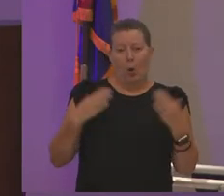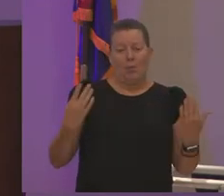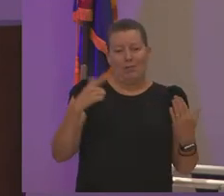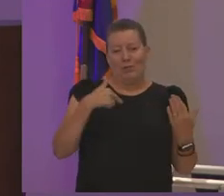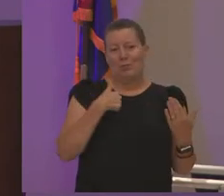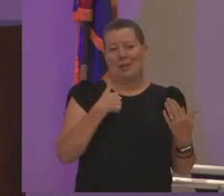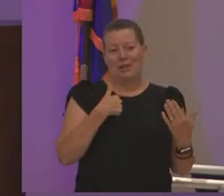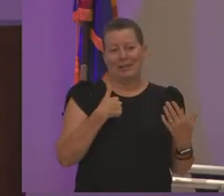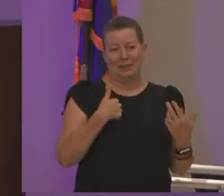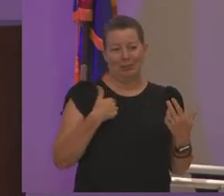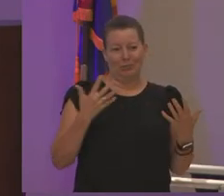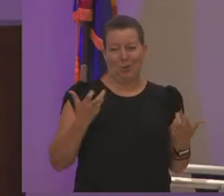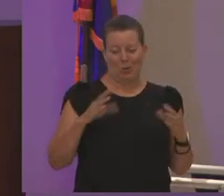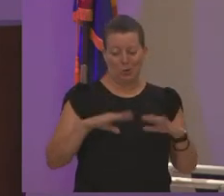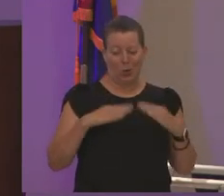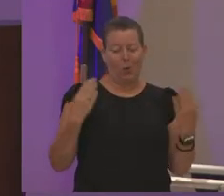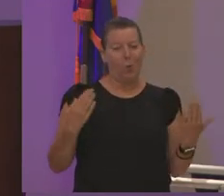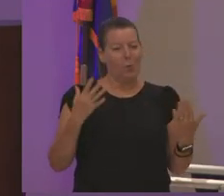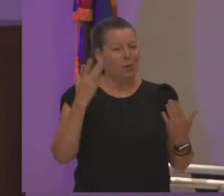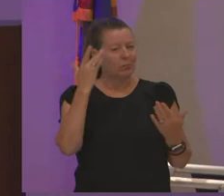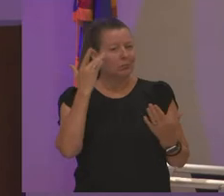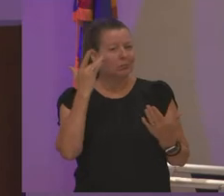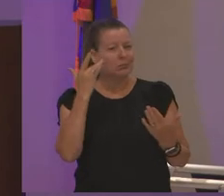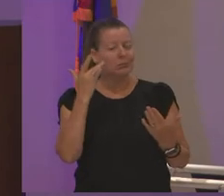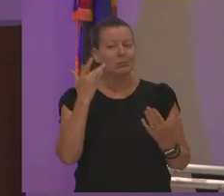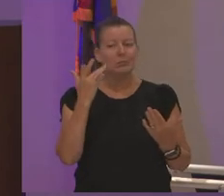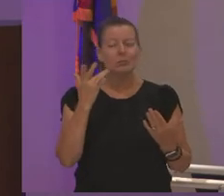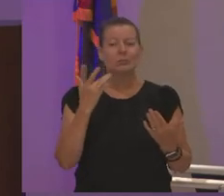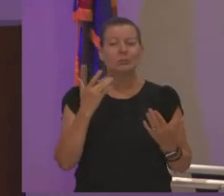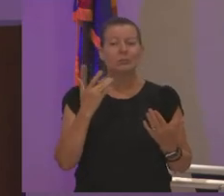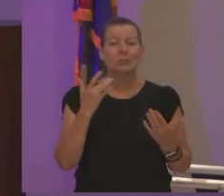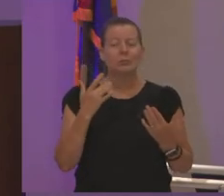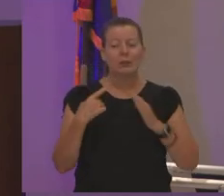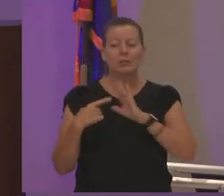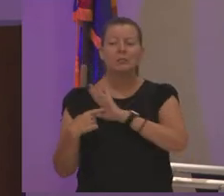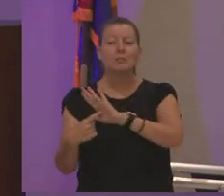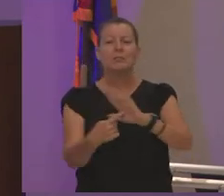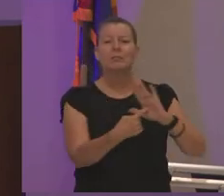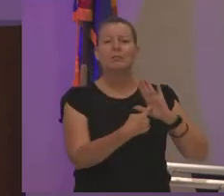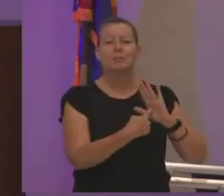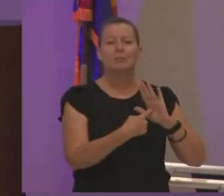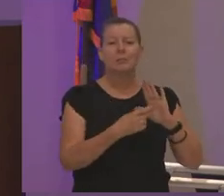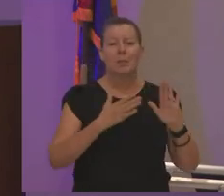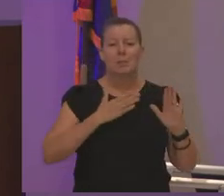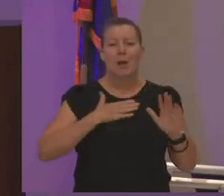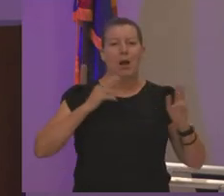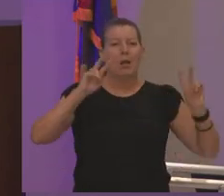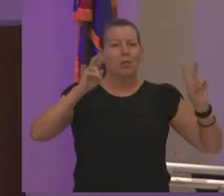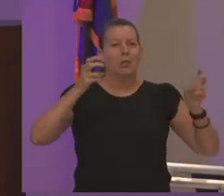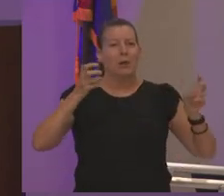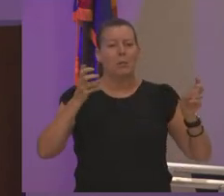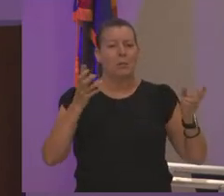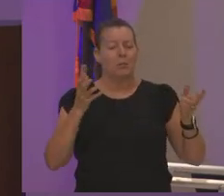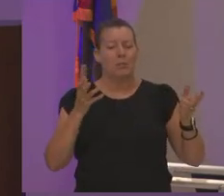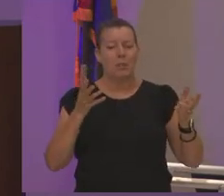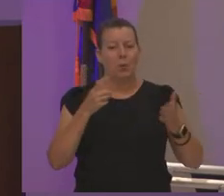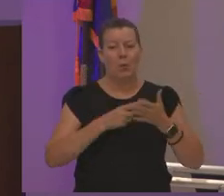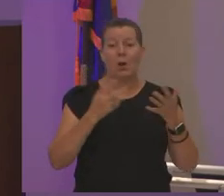and i want her to open because it exhibits my theme of what we i would like for us to really